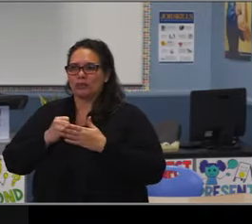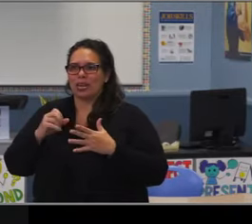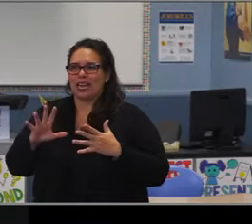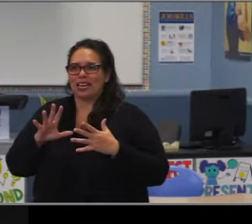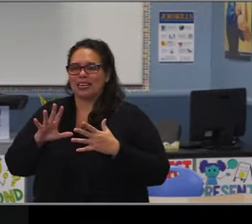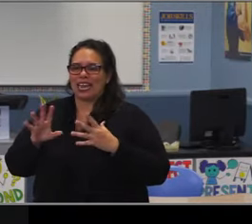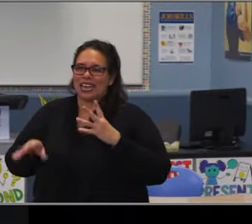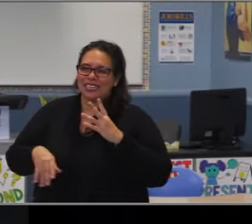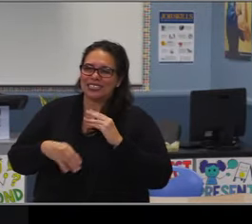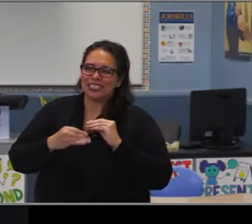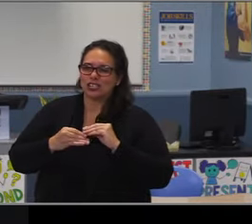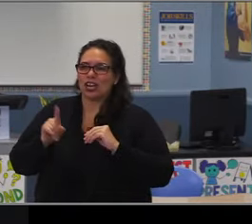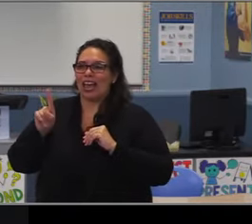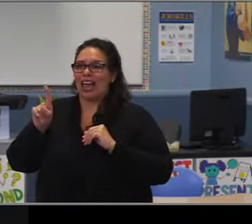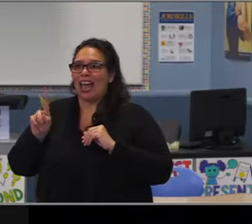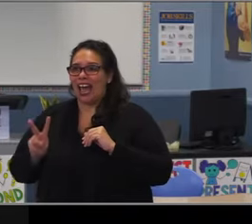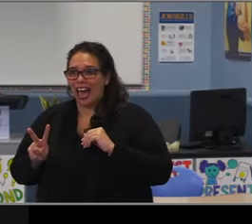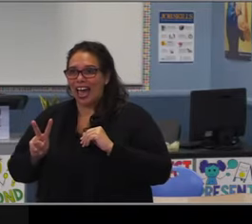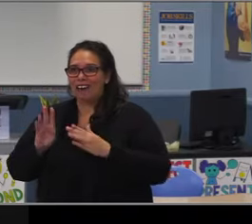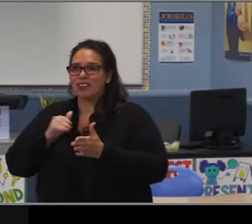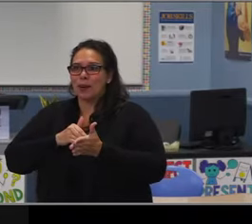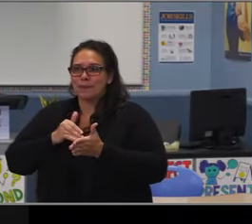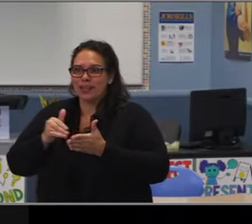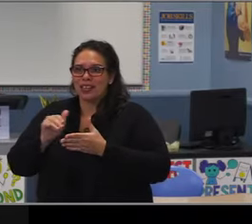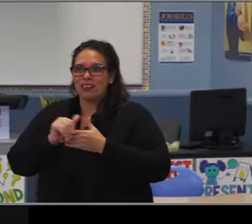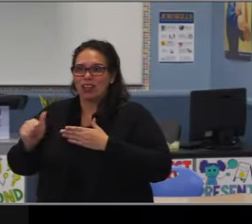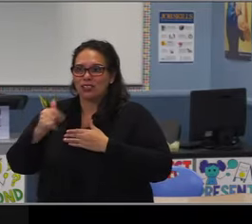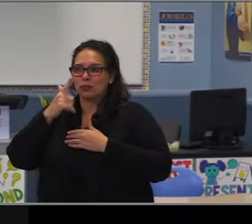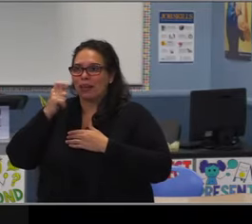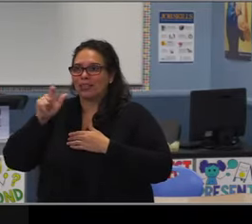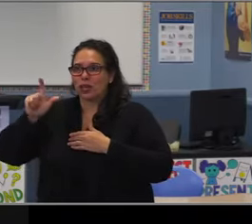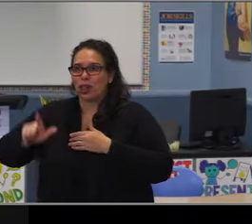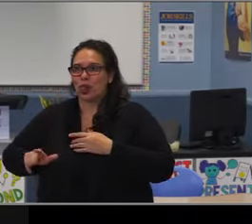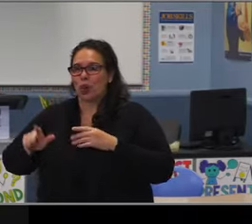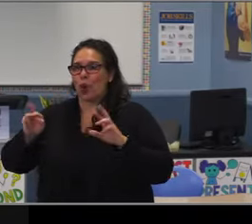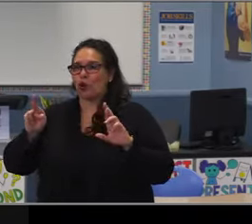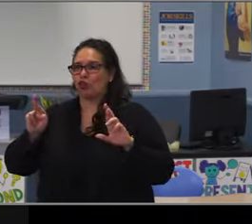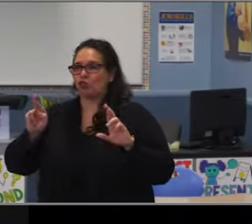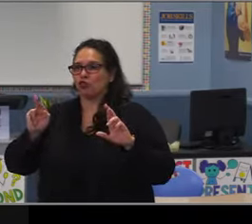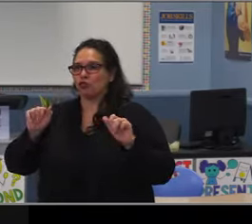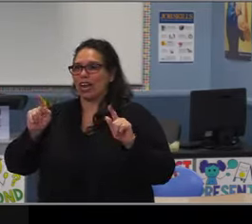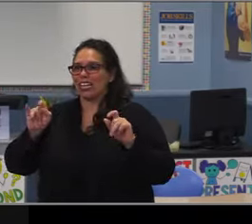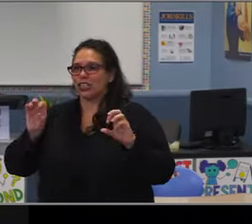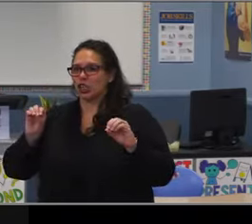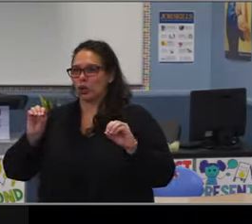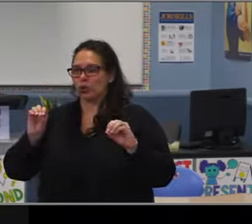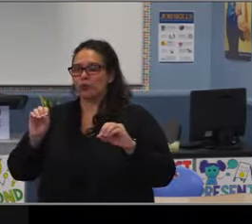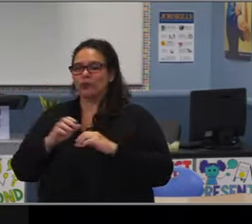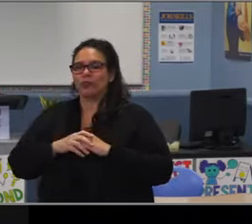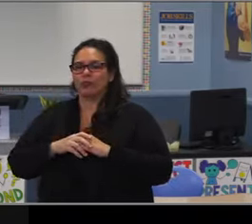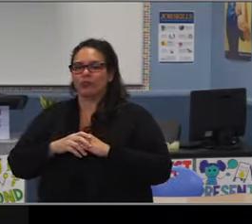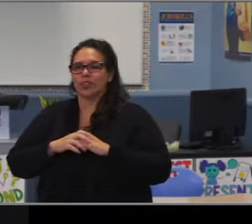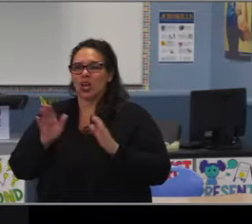And that for some students we know that art and music are what bring them joy, it's what inspires. We know there's a correlation